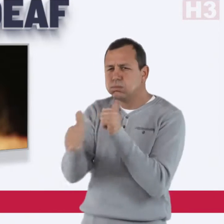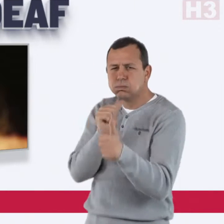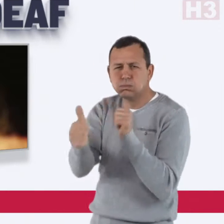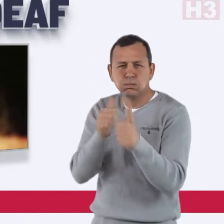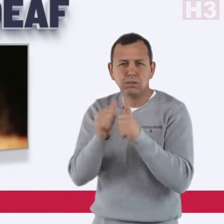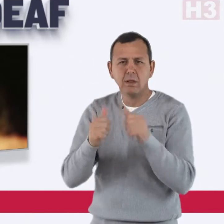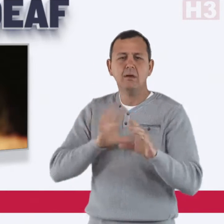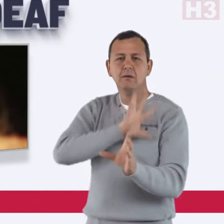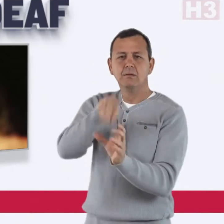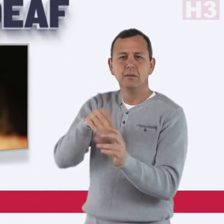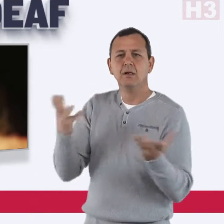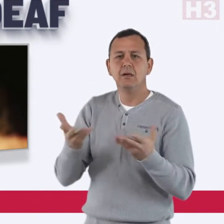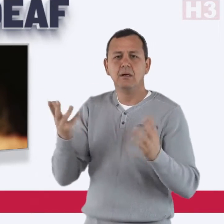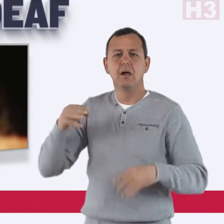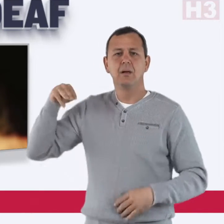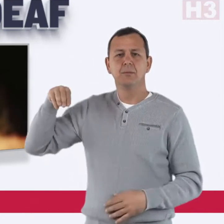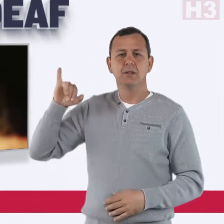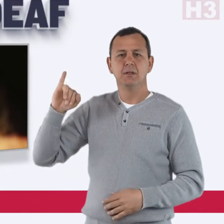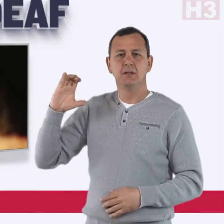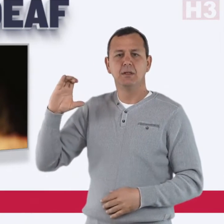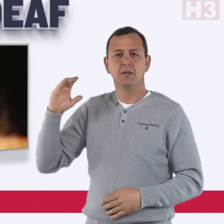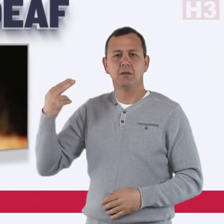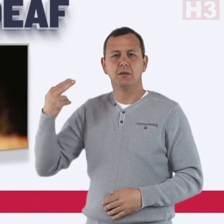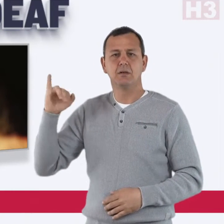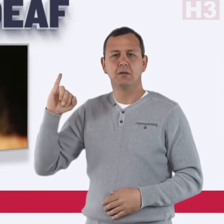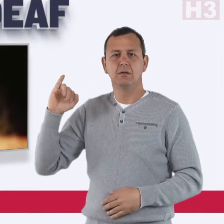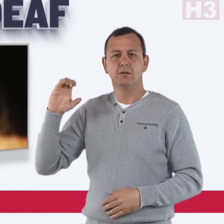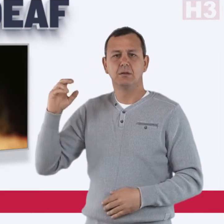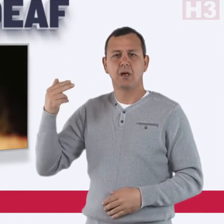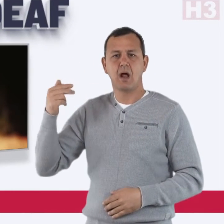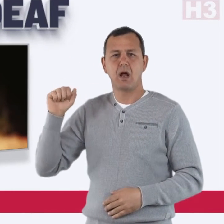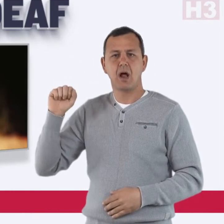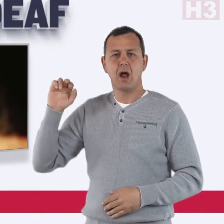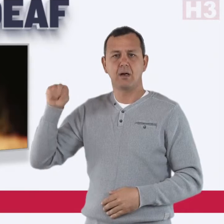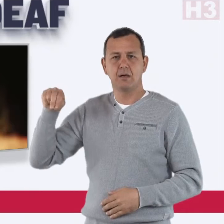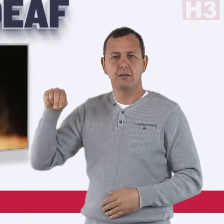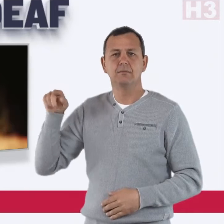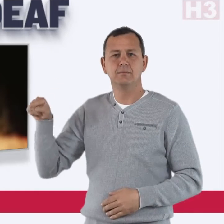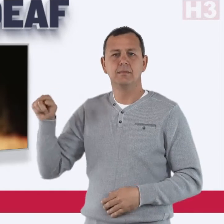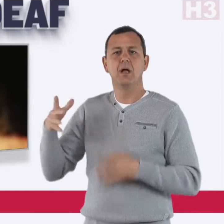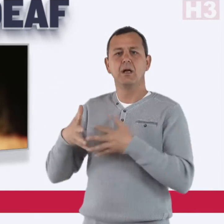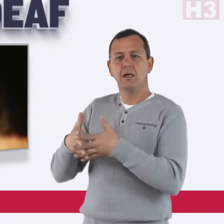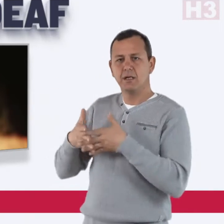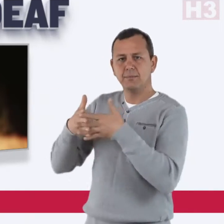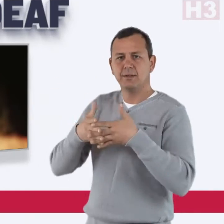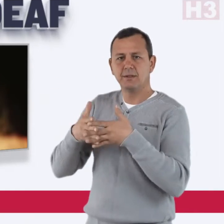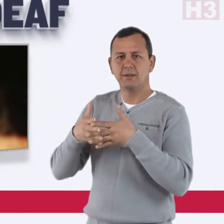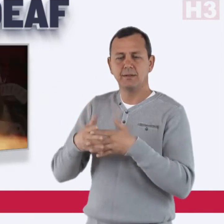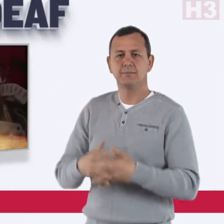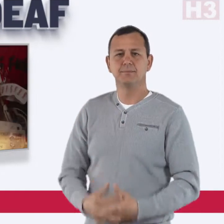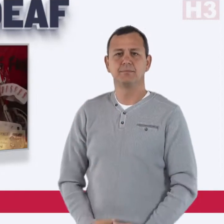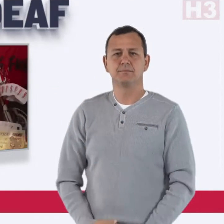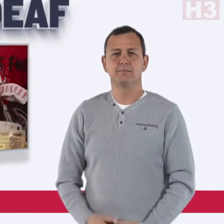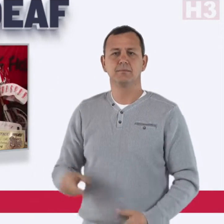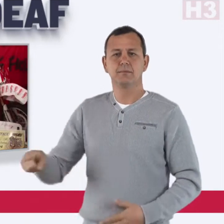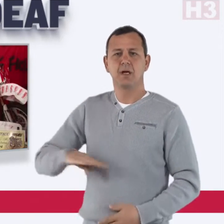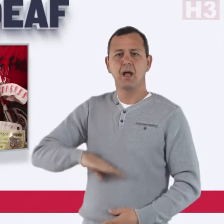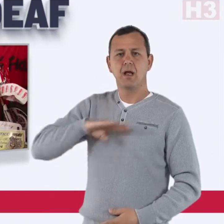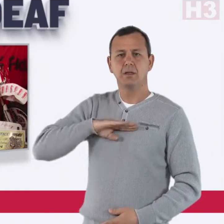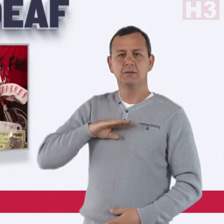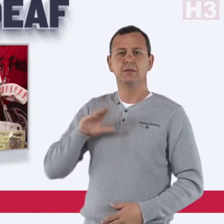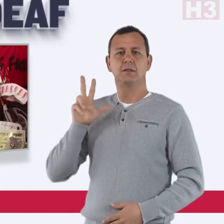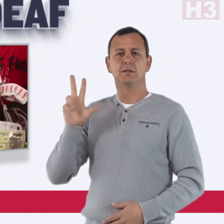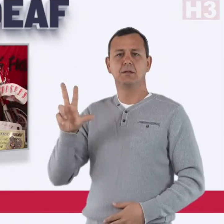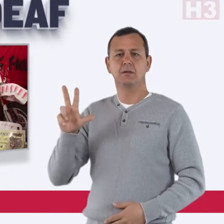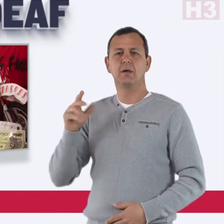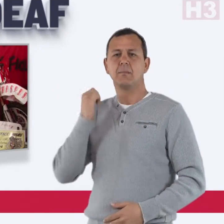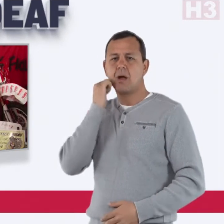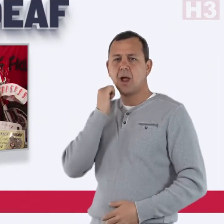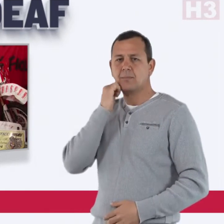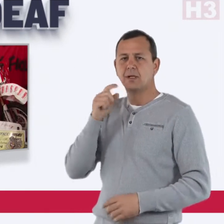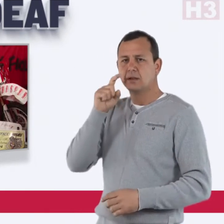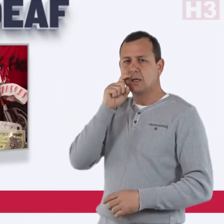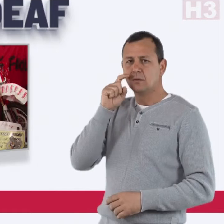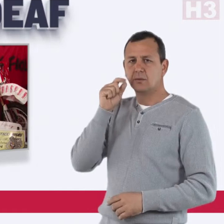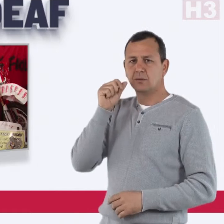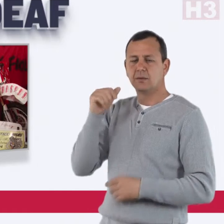racer from Michigan, USA. When she was three, her parents